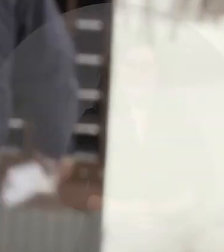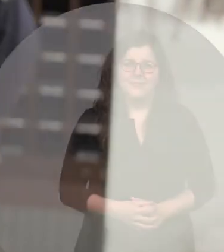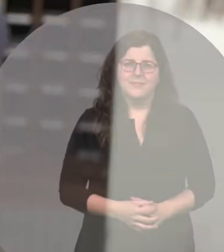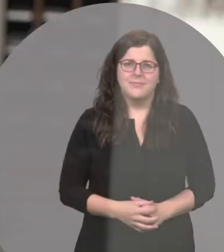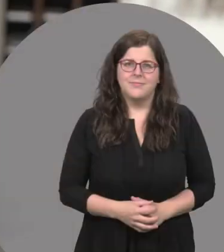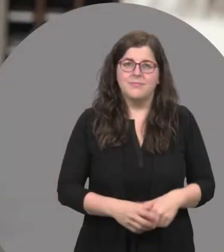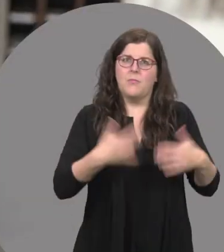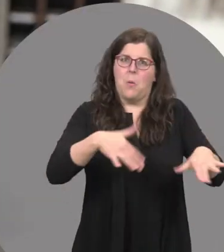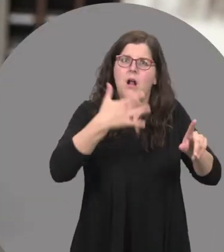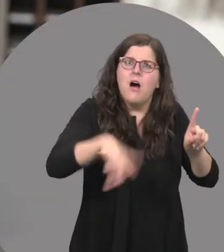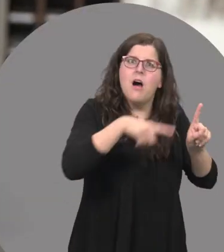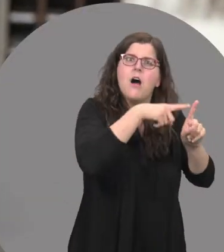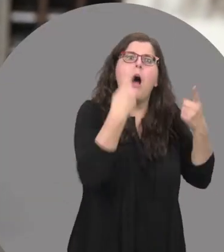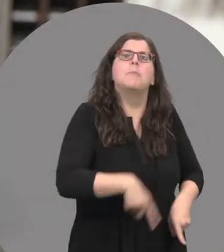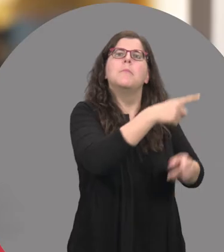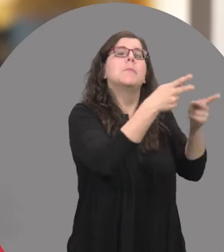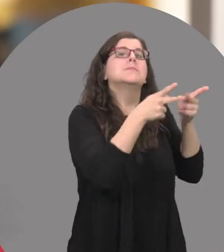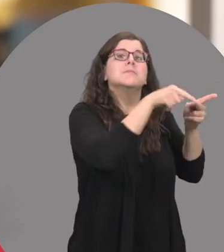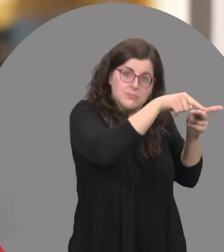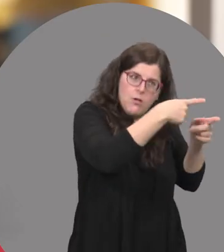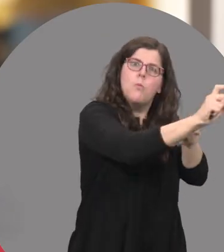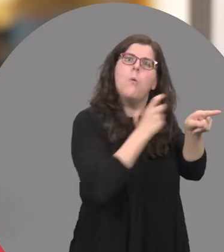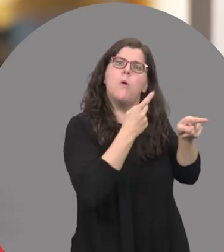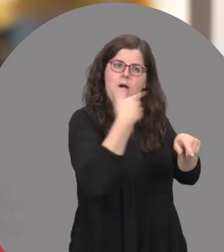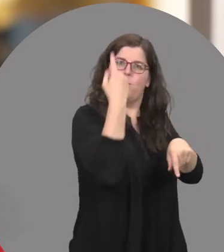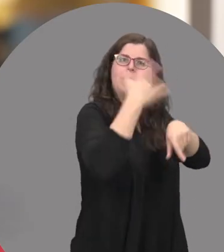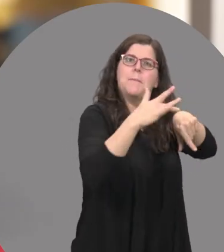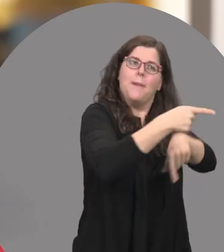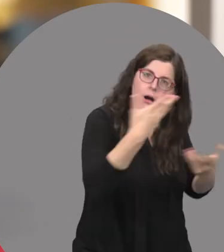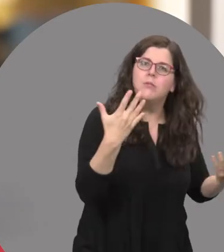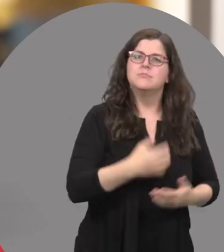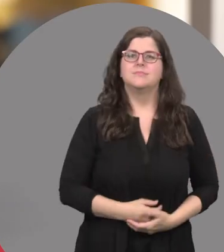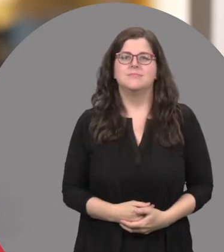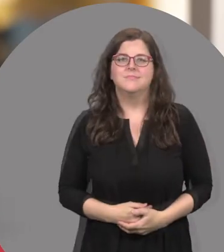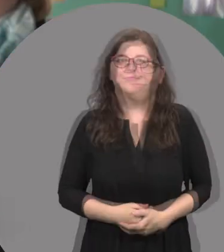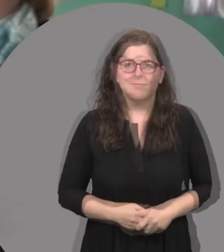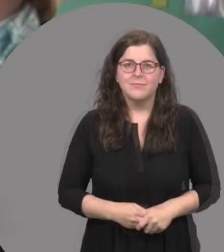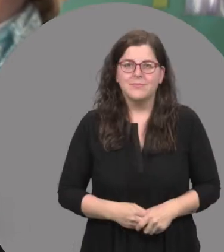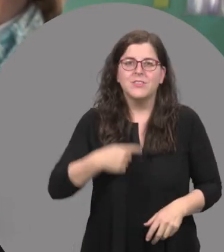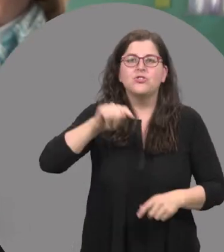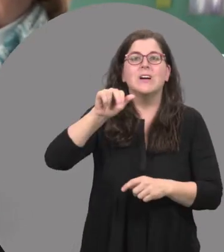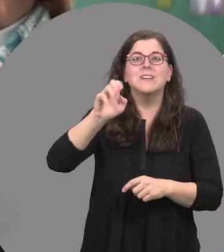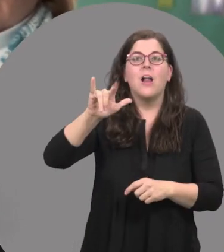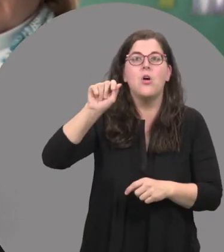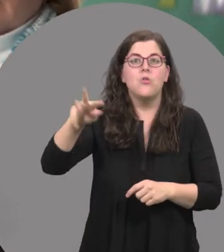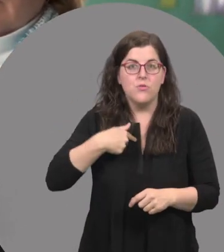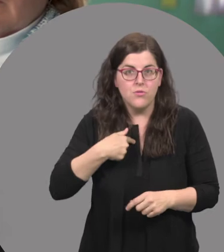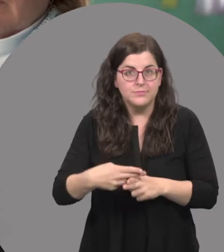We were lucky enough that the Preschool Centre was the first place to call us, that they had an opening. Tracey: I’m Tracey Law.